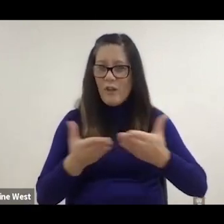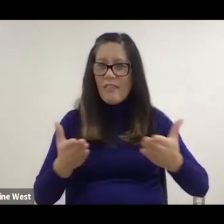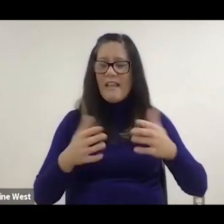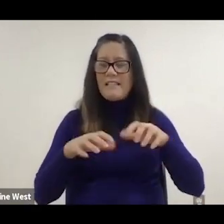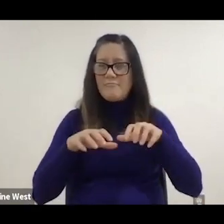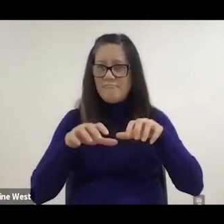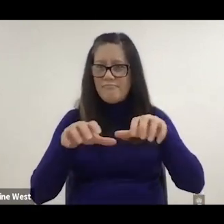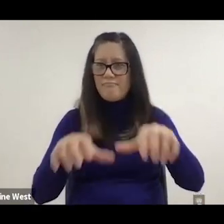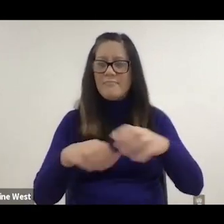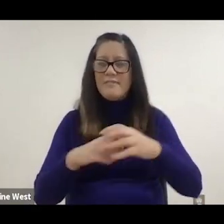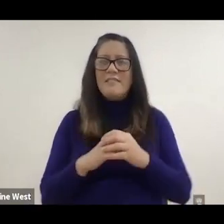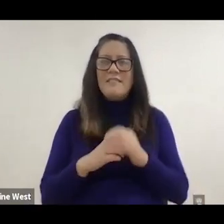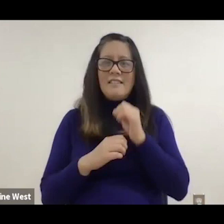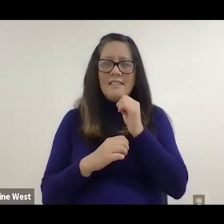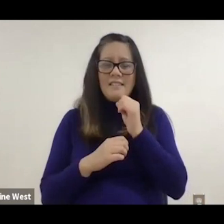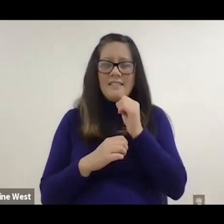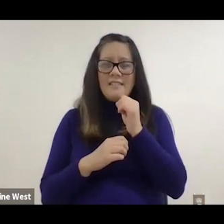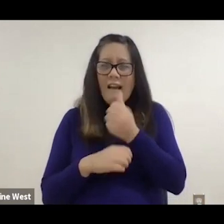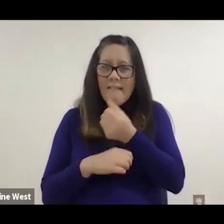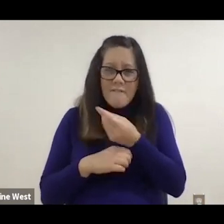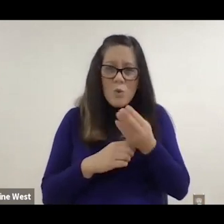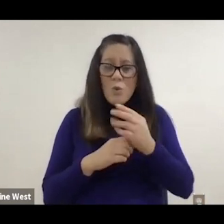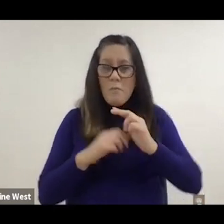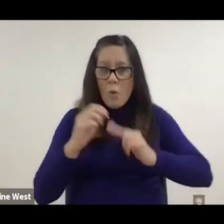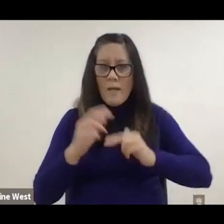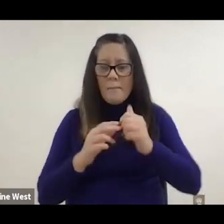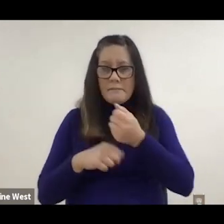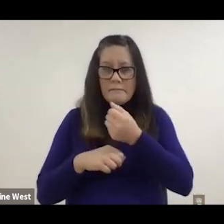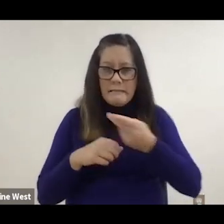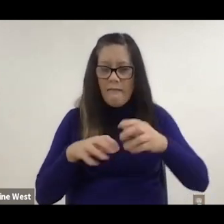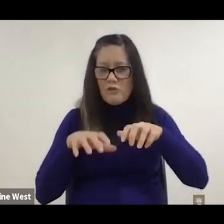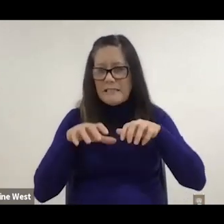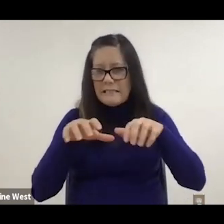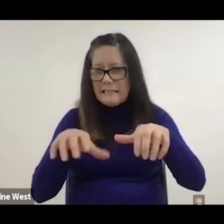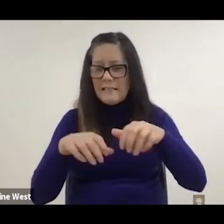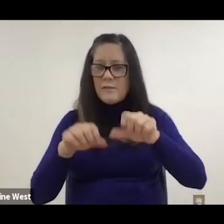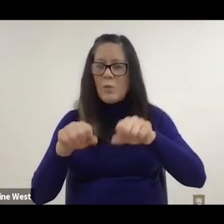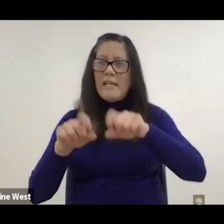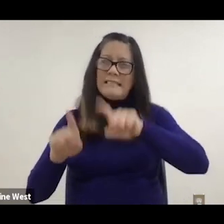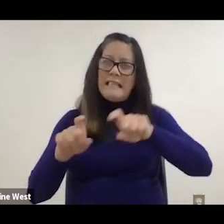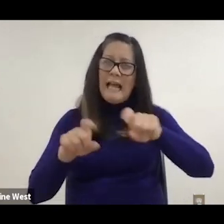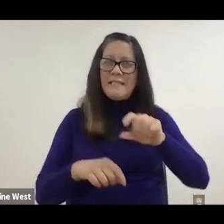do studies where we can actually. test you know, 50, 100.